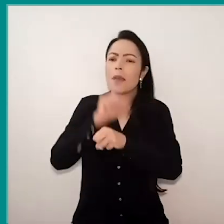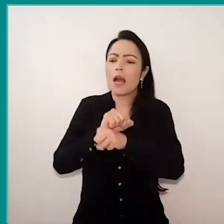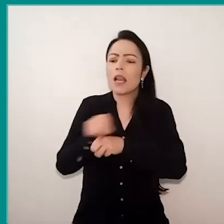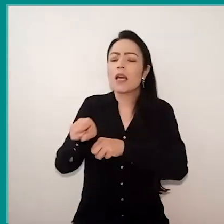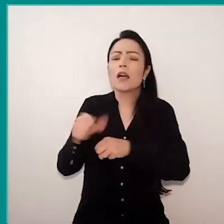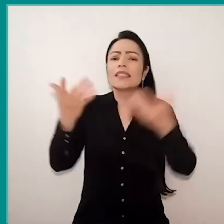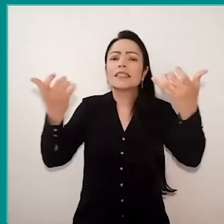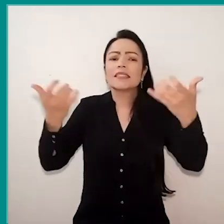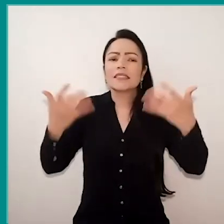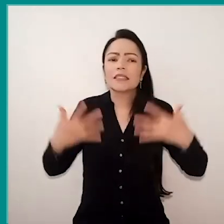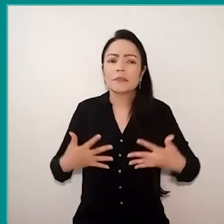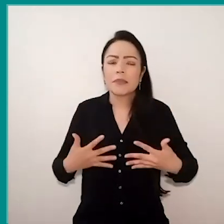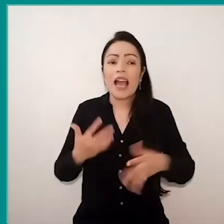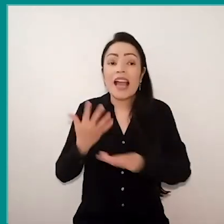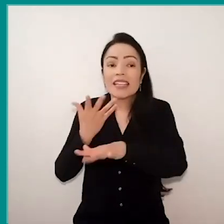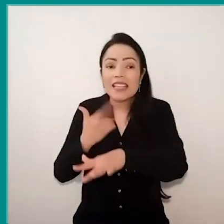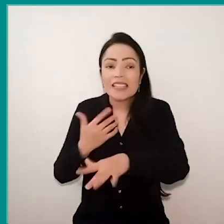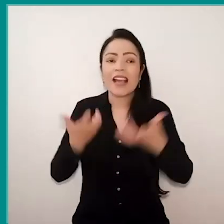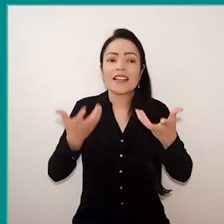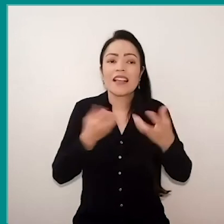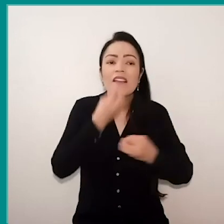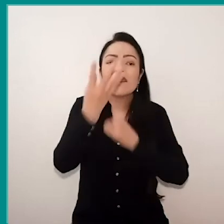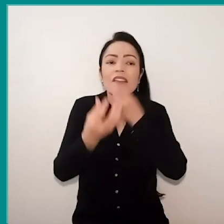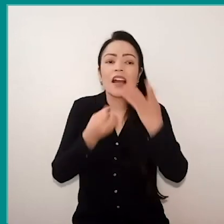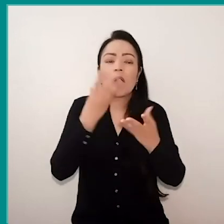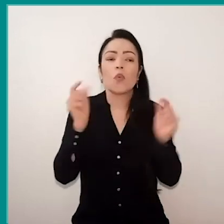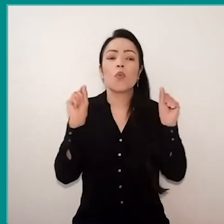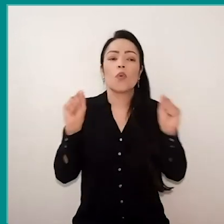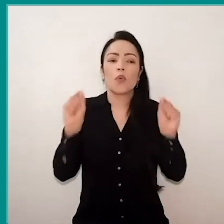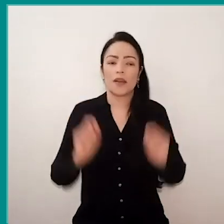what things do meaning for this moment? So, as educators,